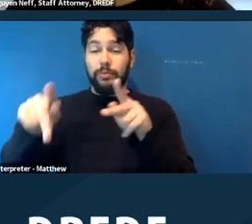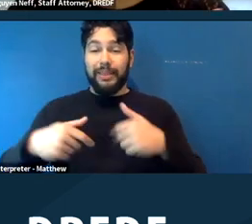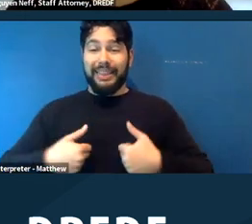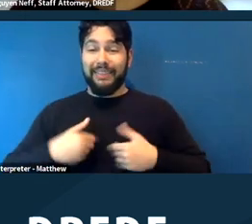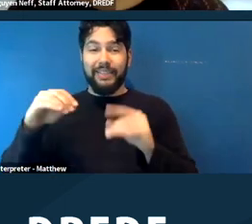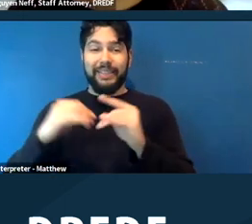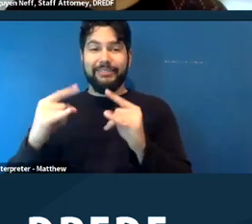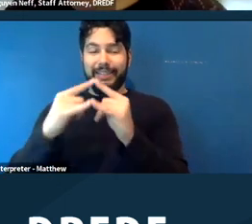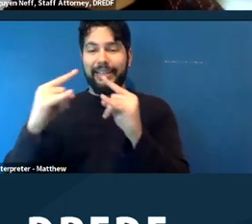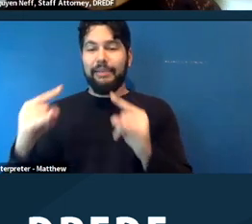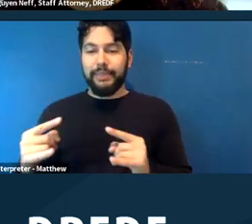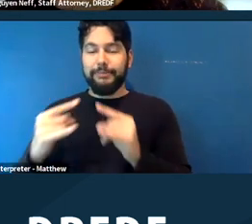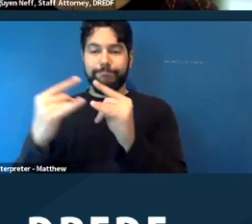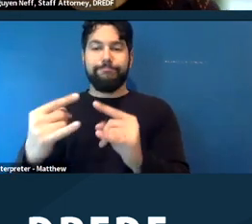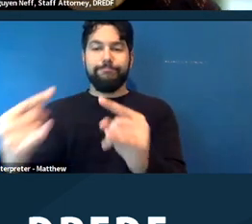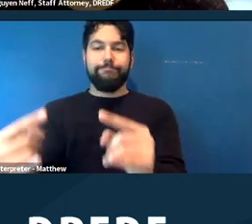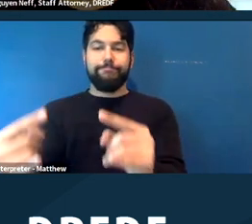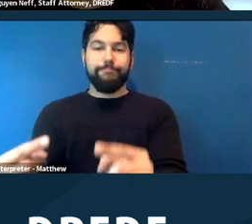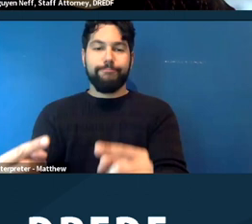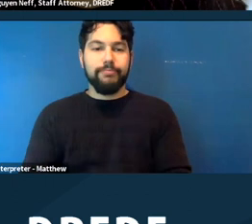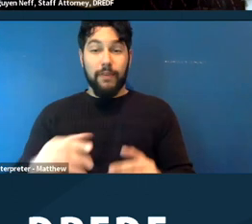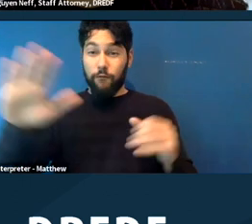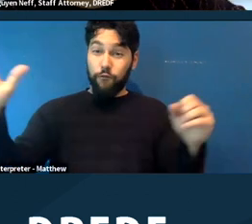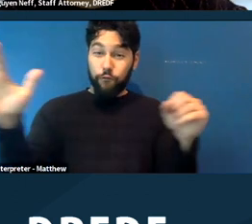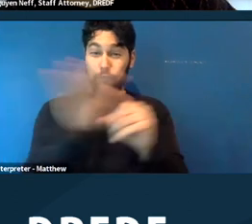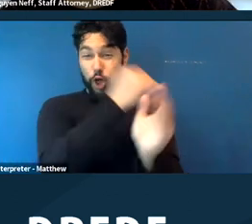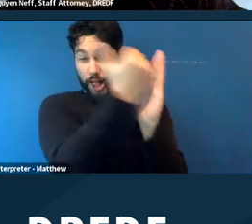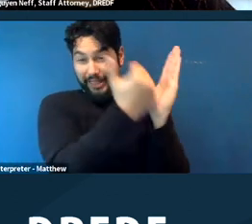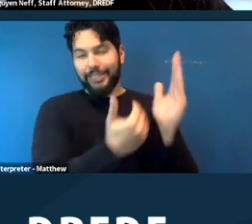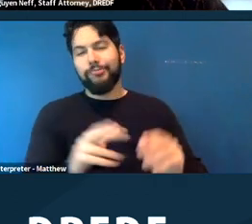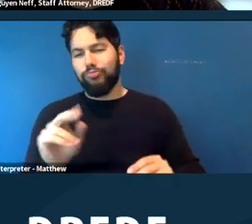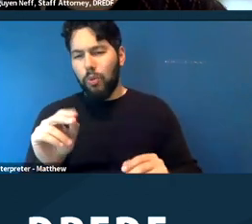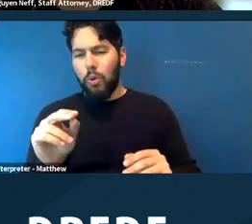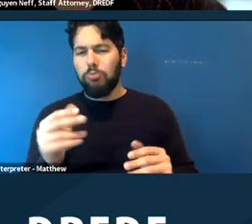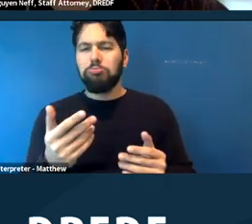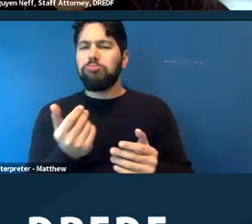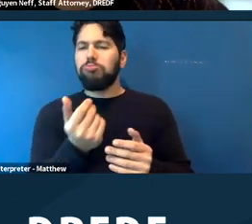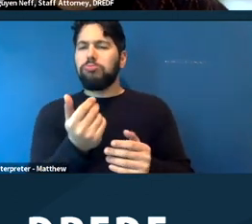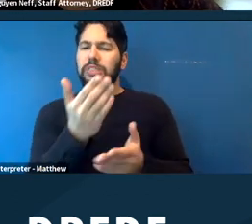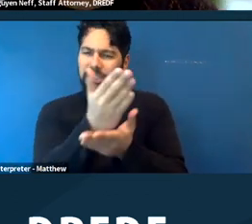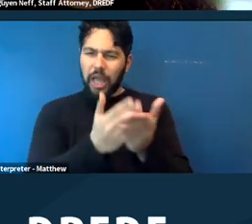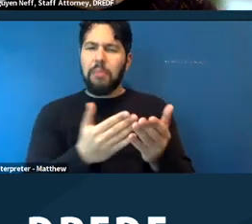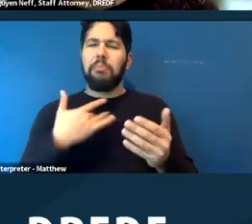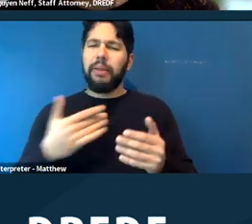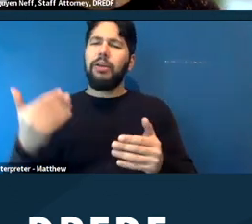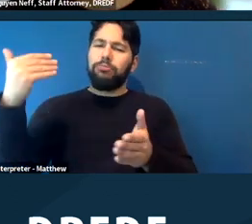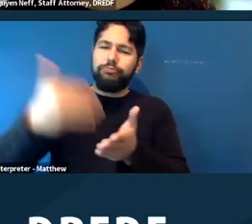obviously is not an exhaustive list. This is just some that come up very often, and,